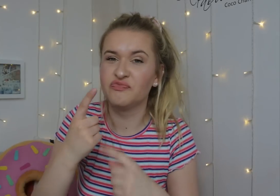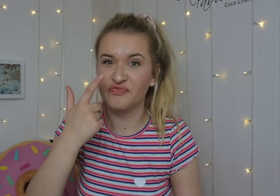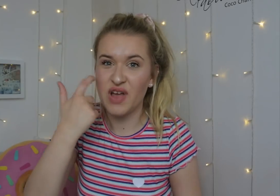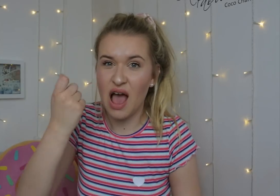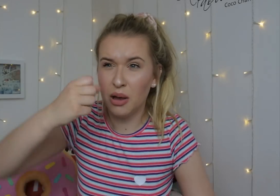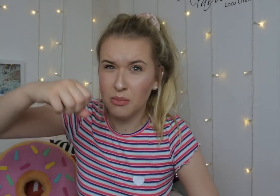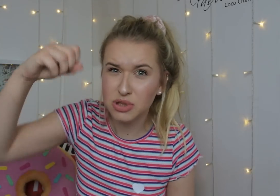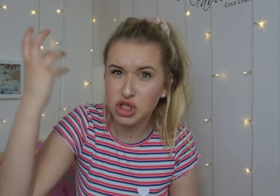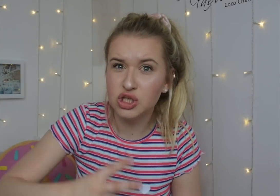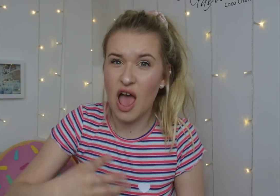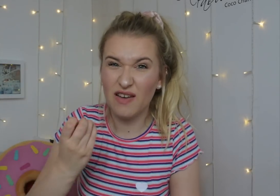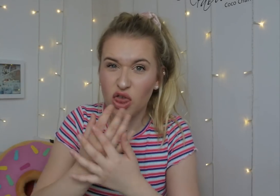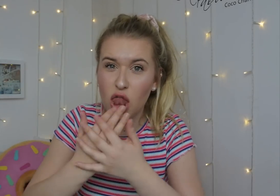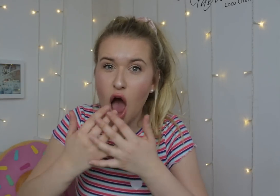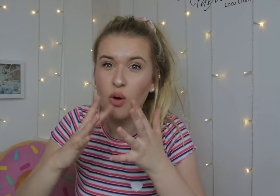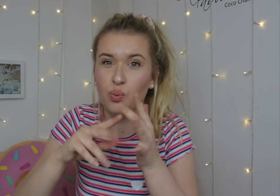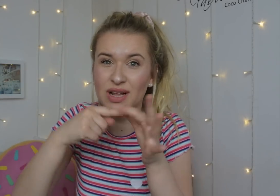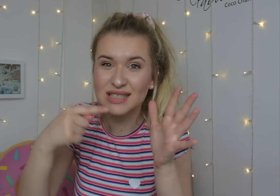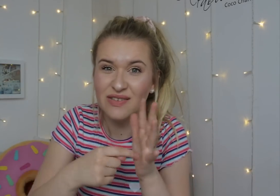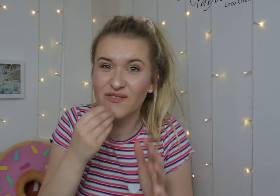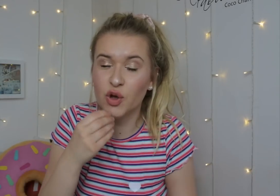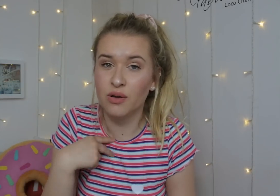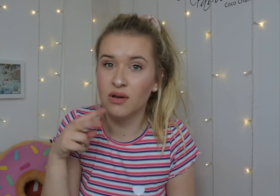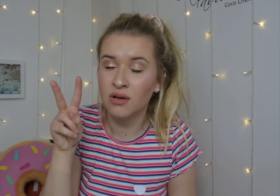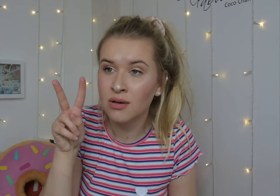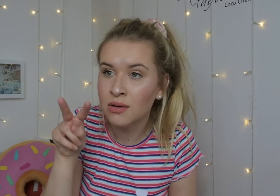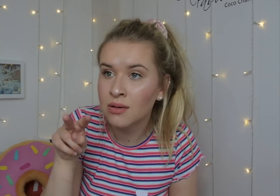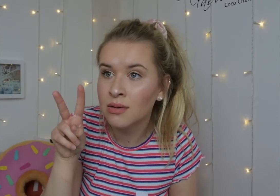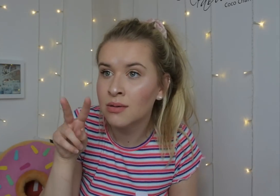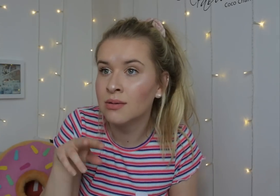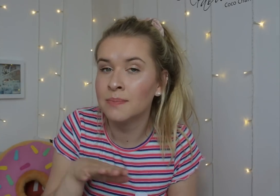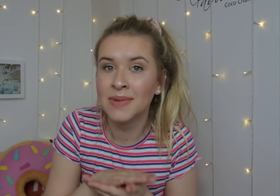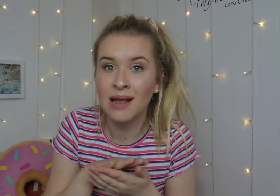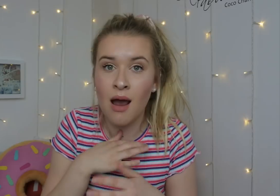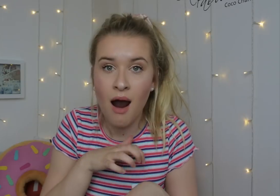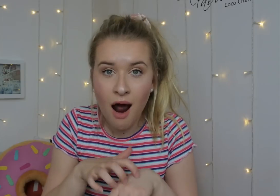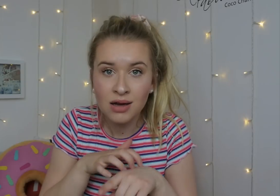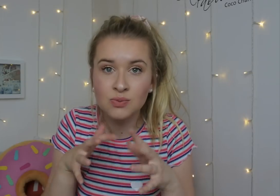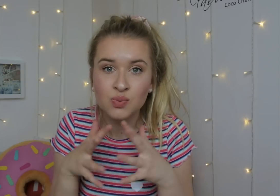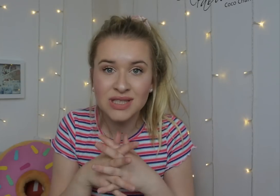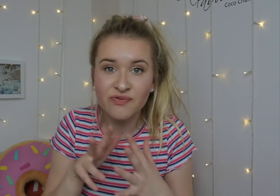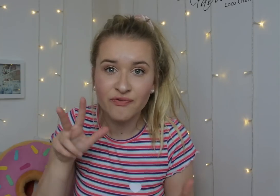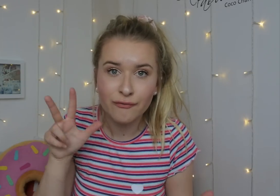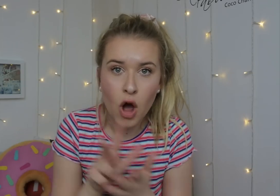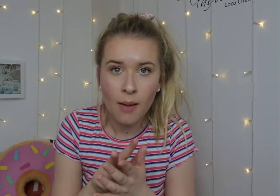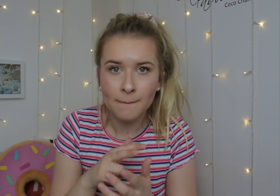and they found a massive list with food containing wheat, which mean I have an intolerance to wheat.